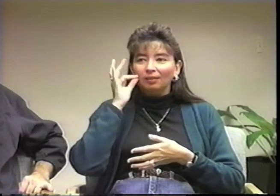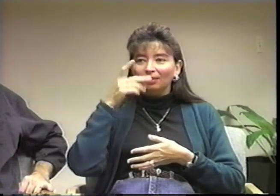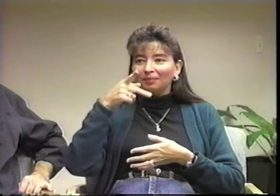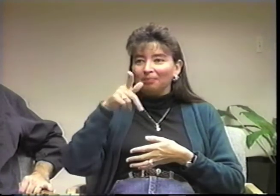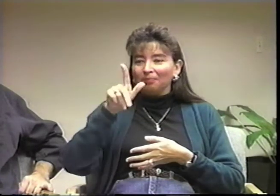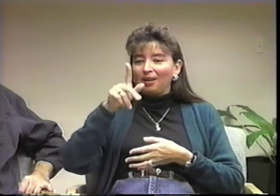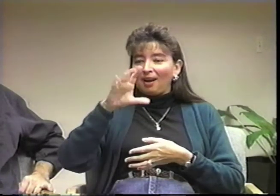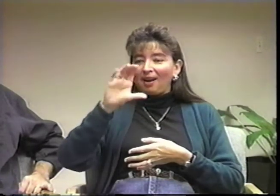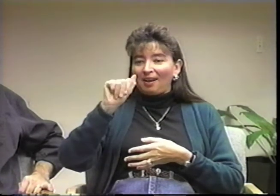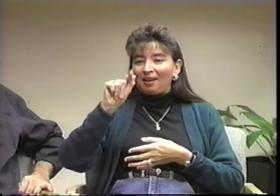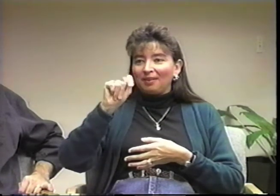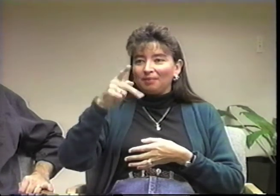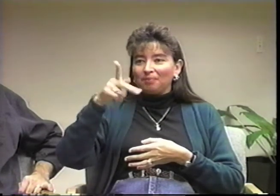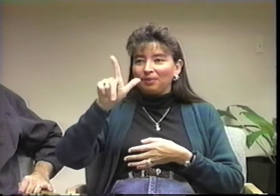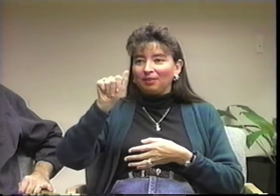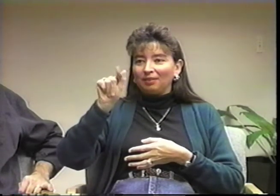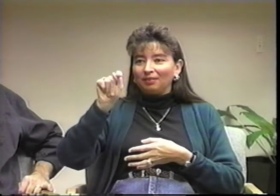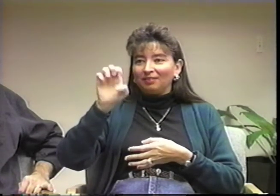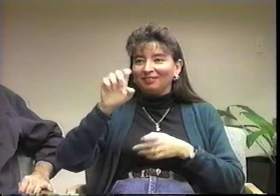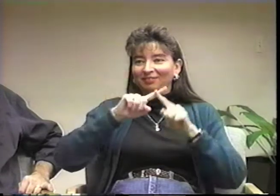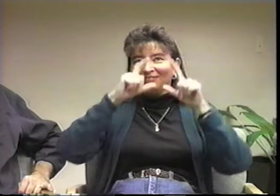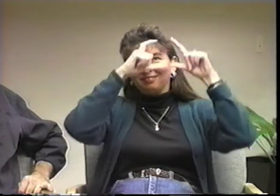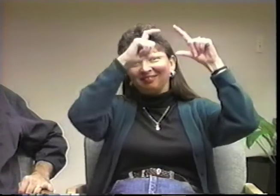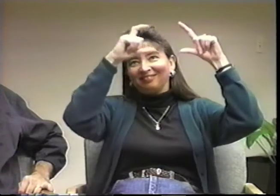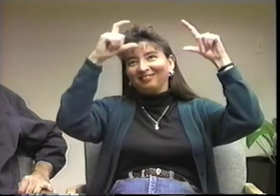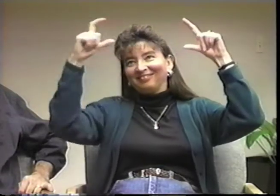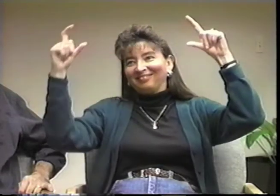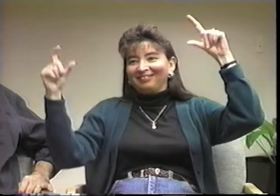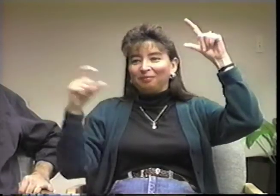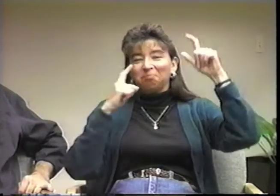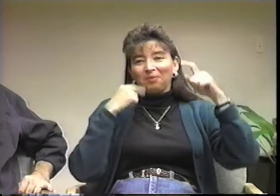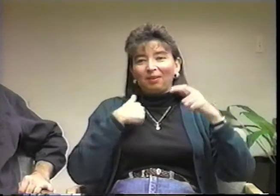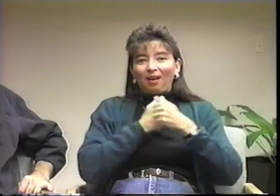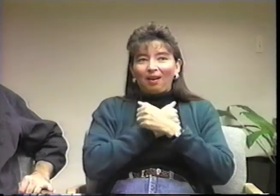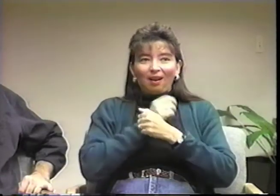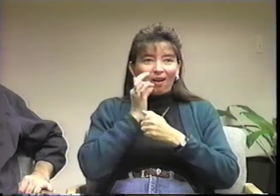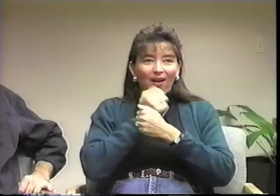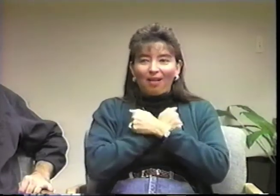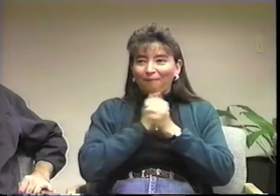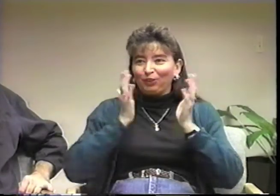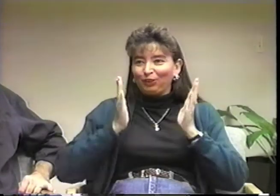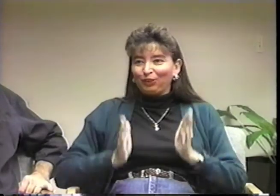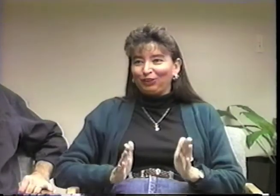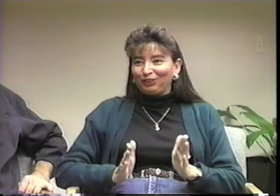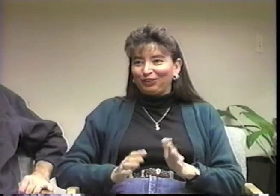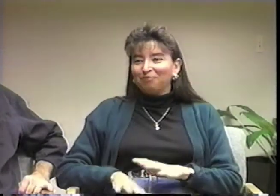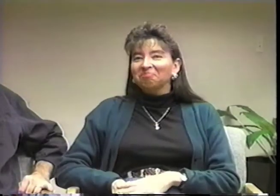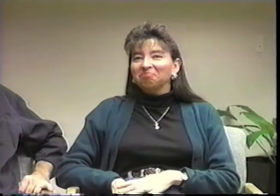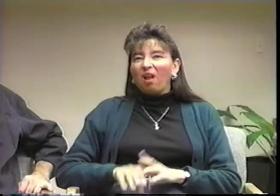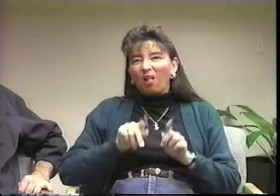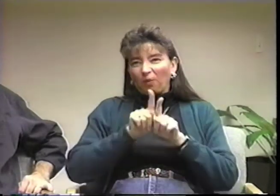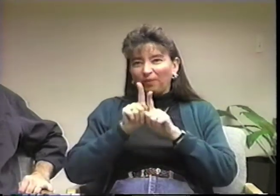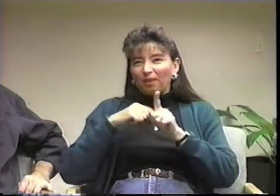Also I collect cat plates. I have a variety of them and I love animals.